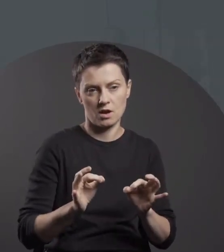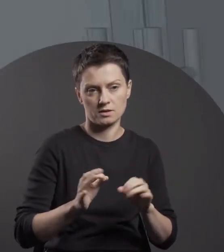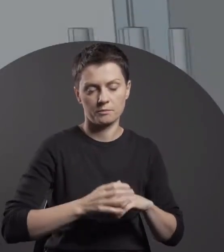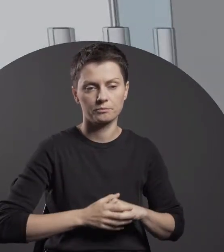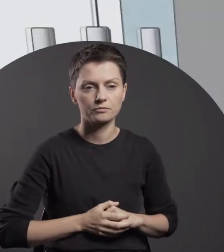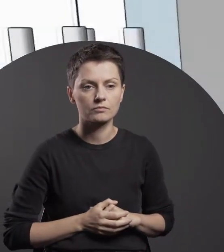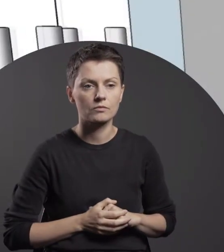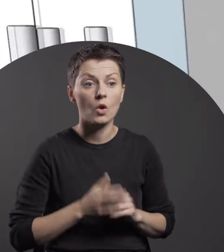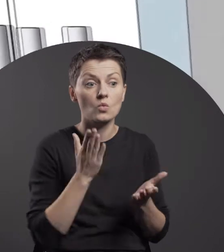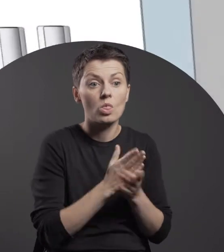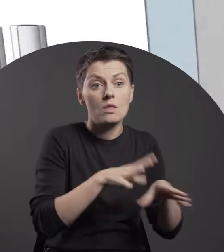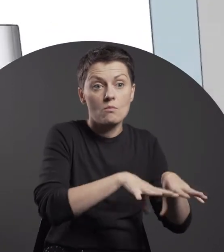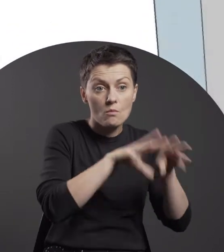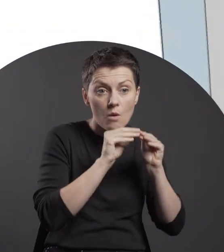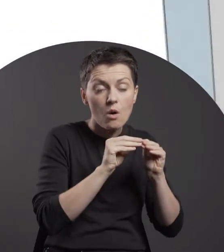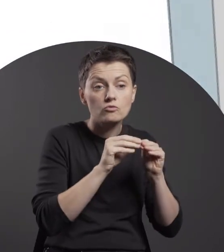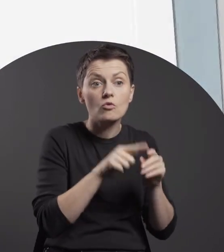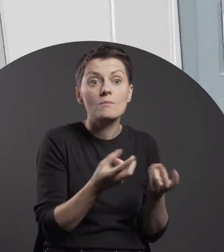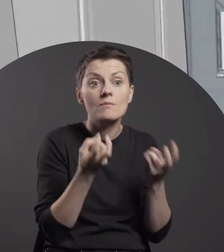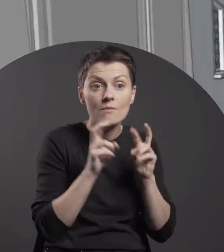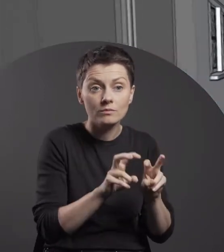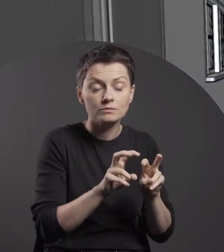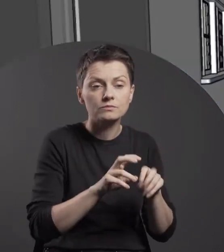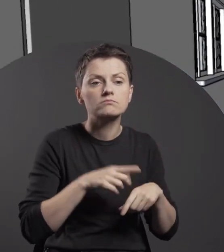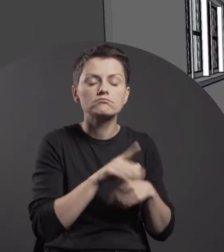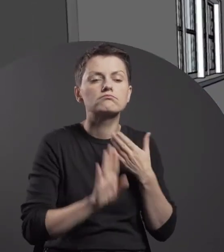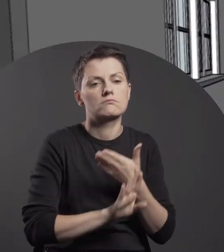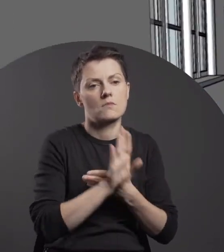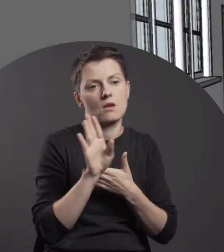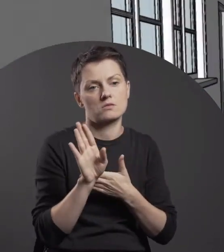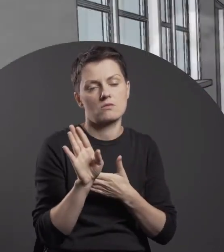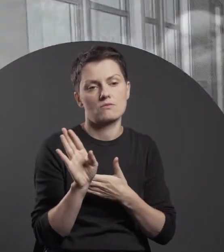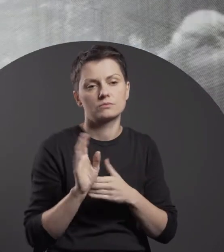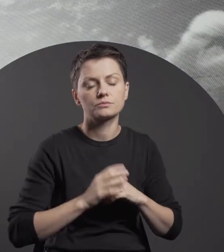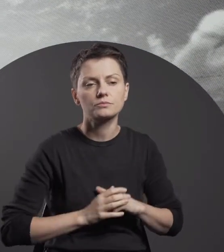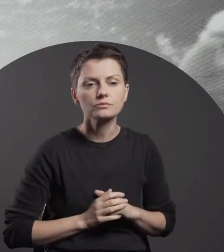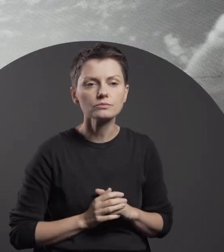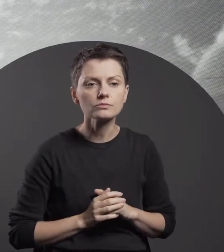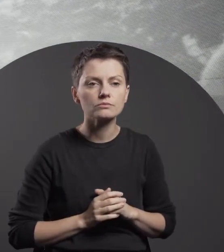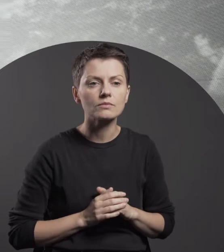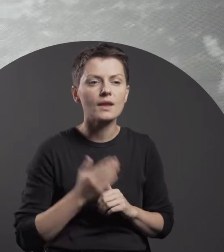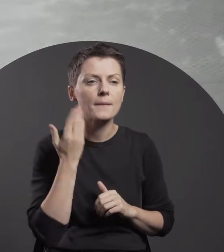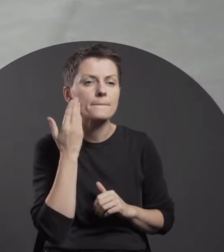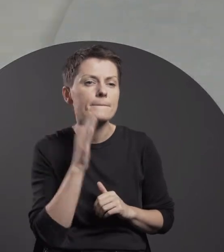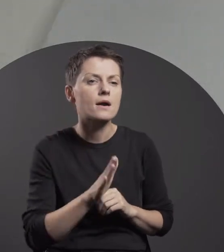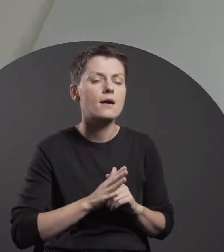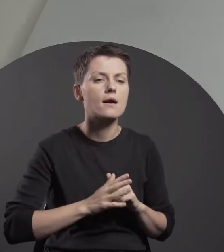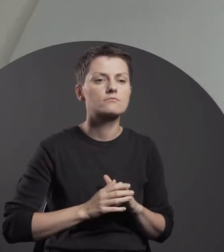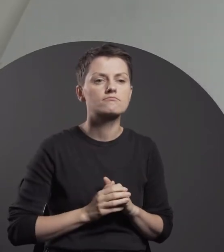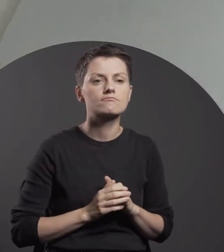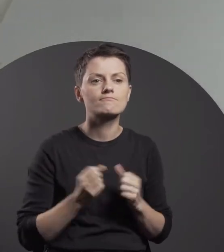Right from the beginning, we have been presenting the most progressive trends